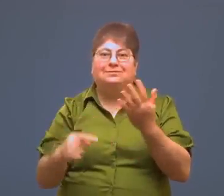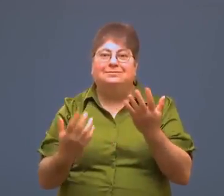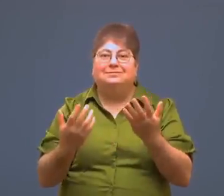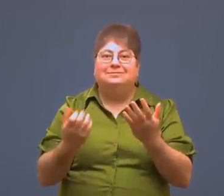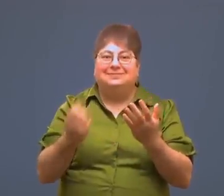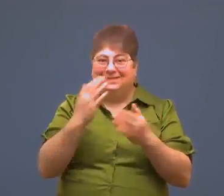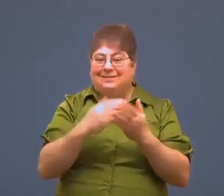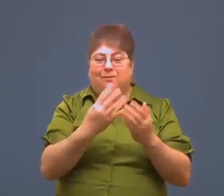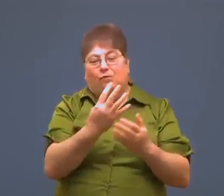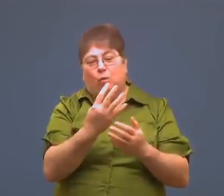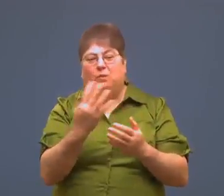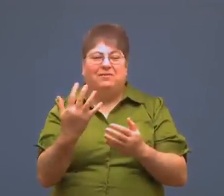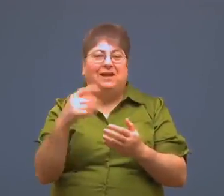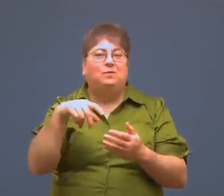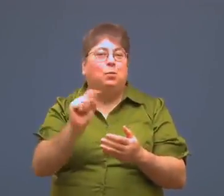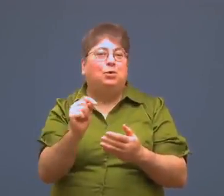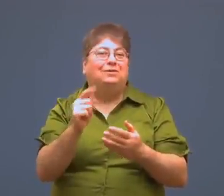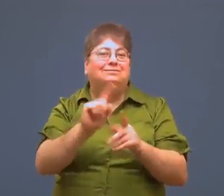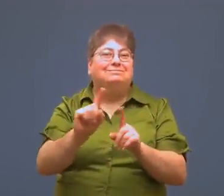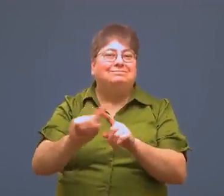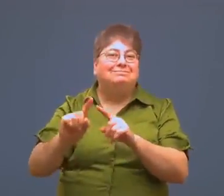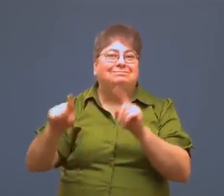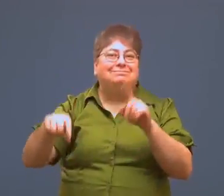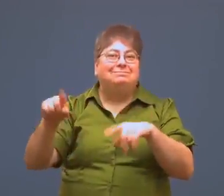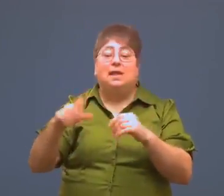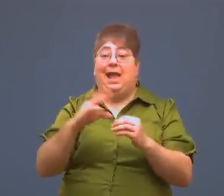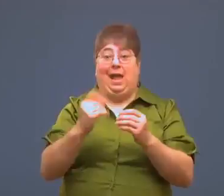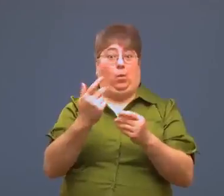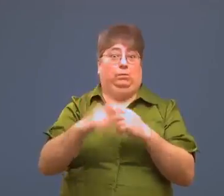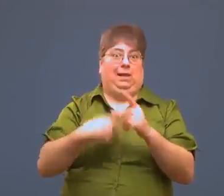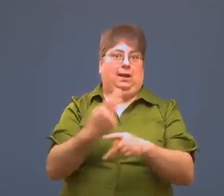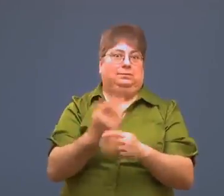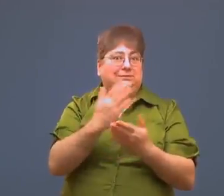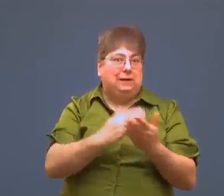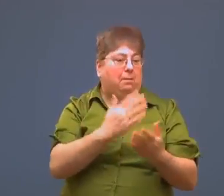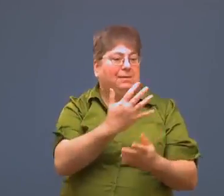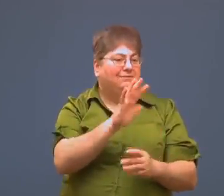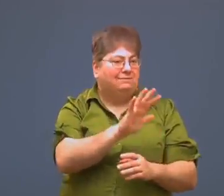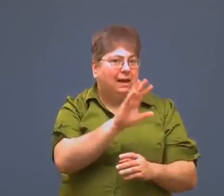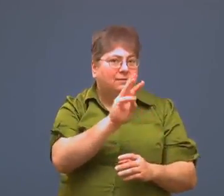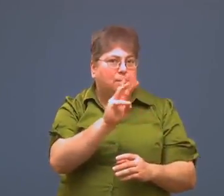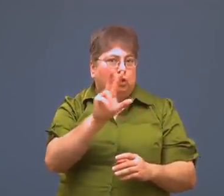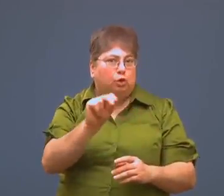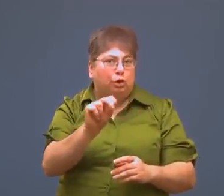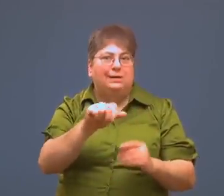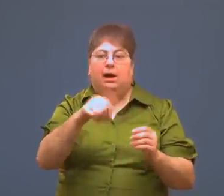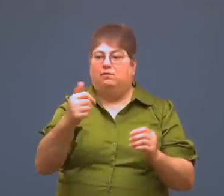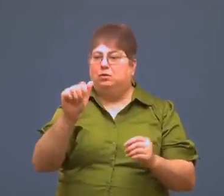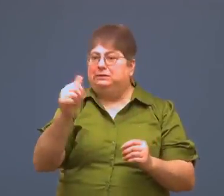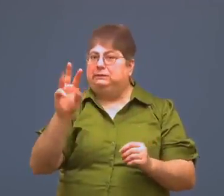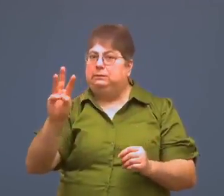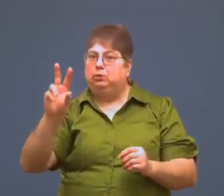Cars take between 4 and 5 quarts, depending on the car, Also check for the type, some take 5w-30, others 10w-30, depending.